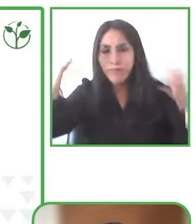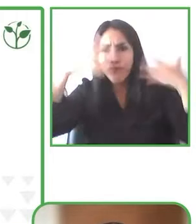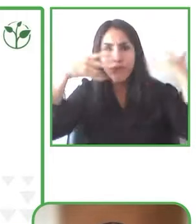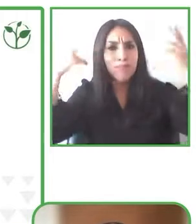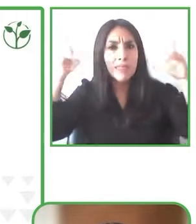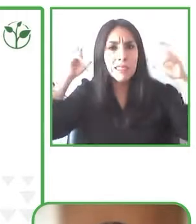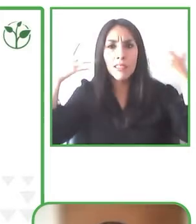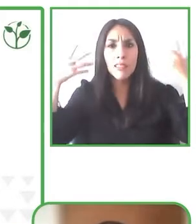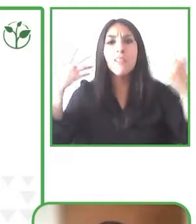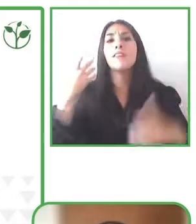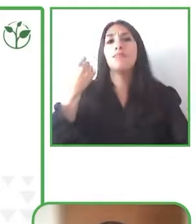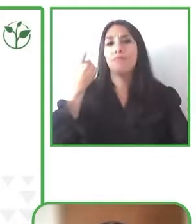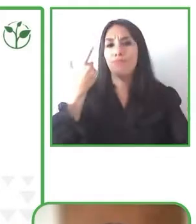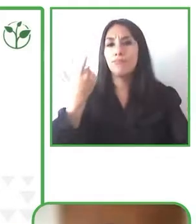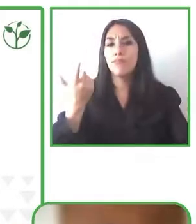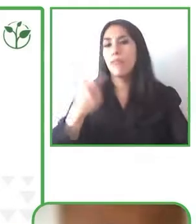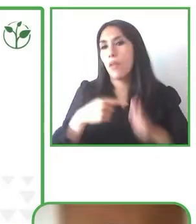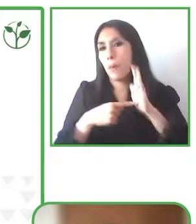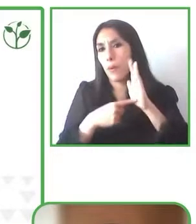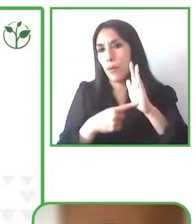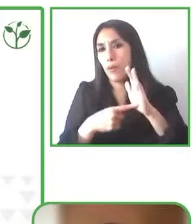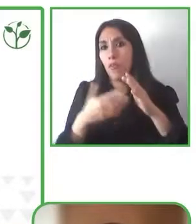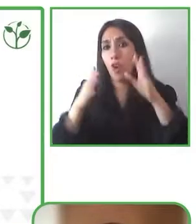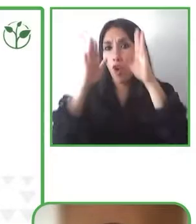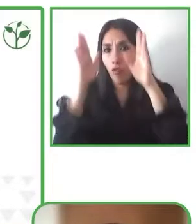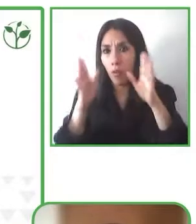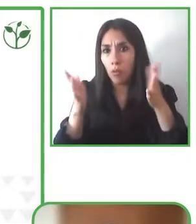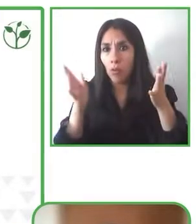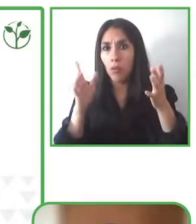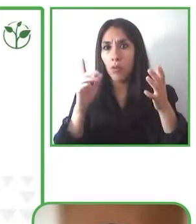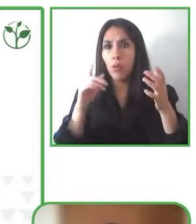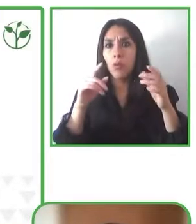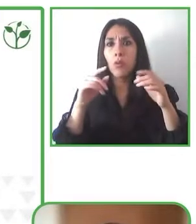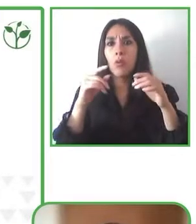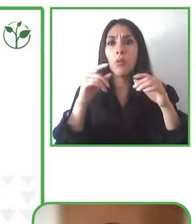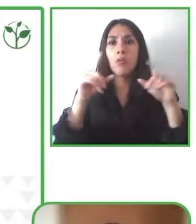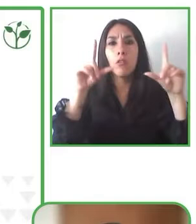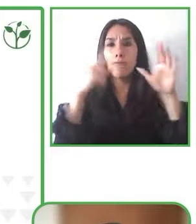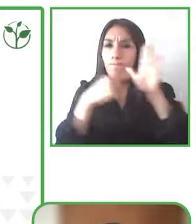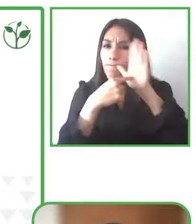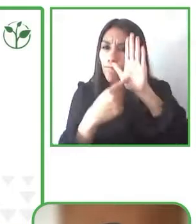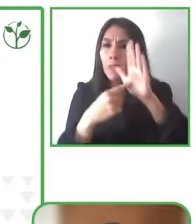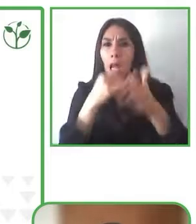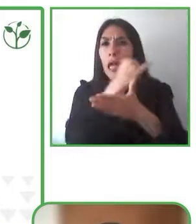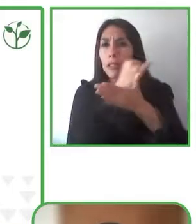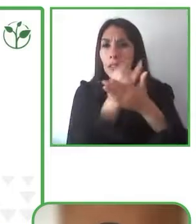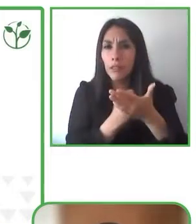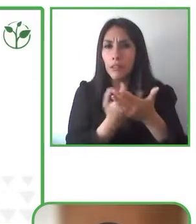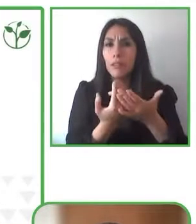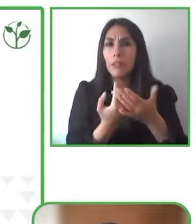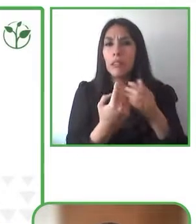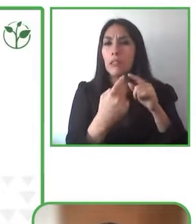work such as a sculpture such as paintings or and even if